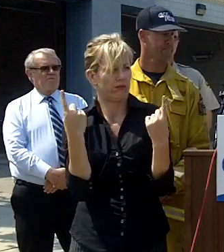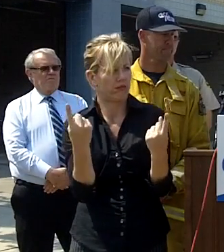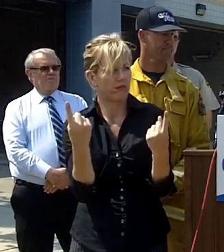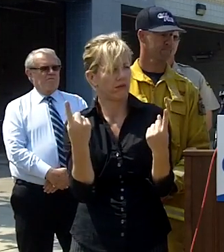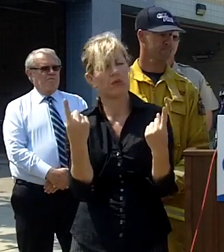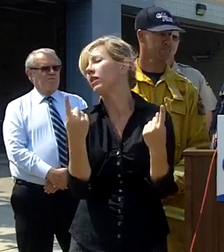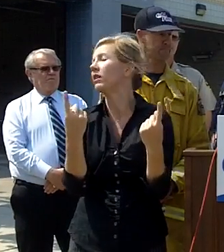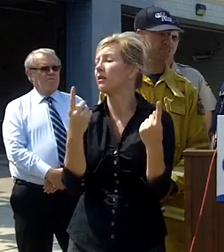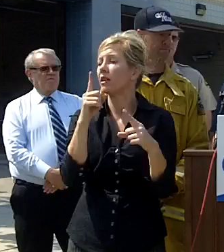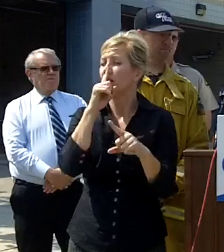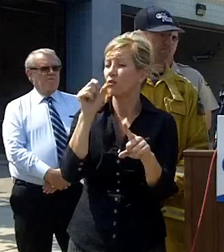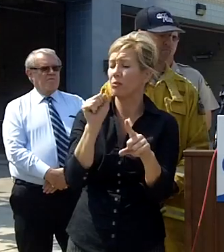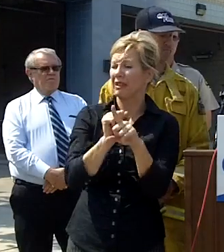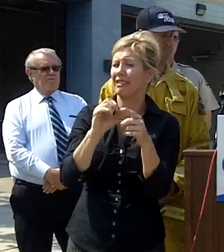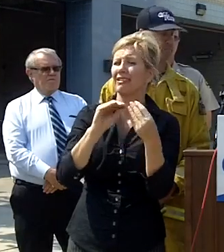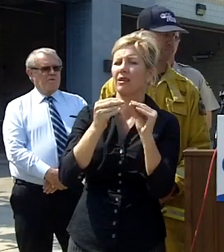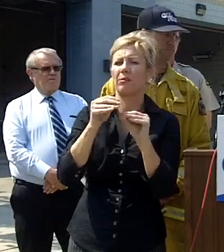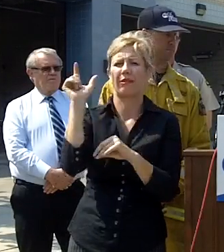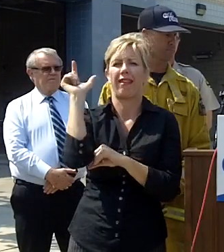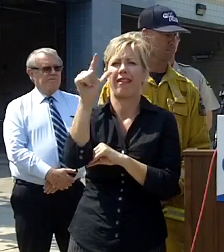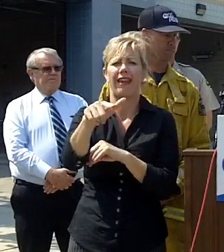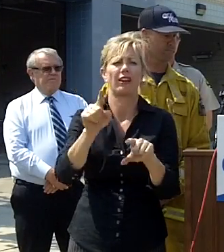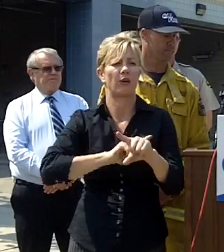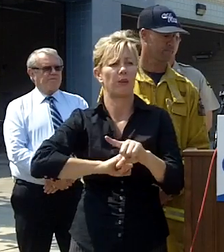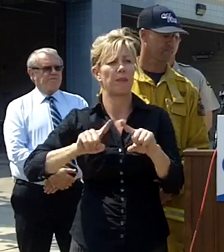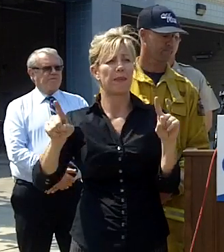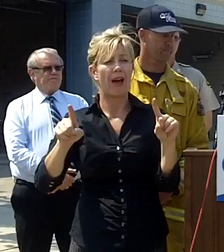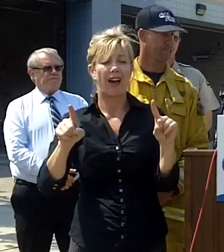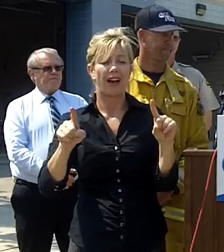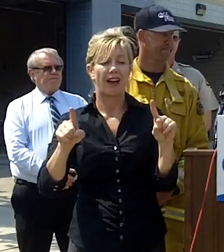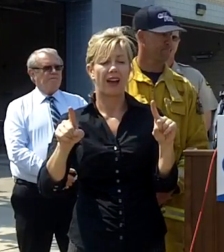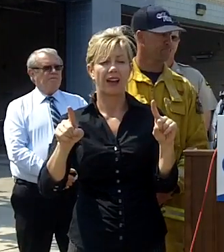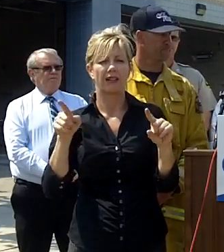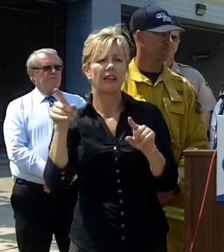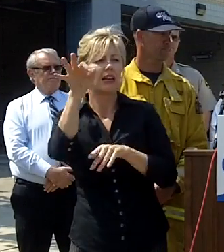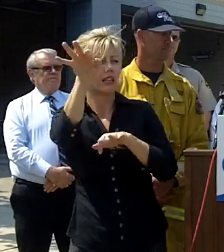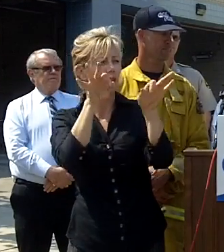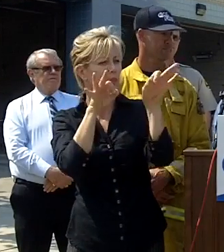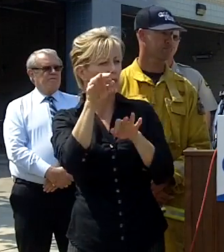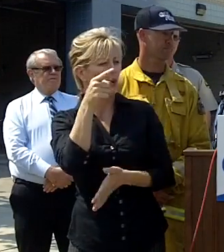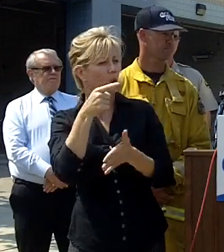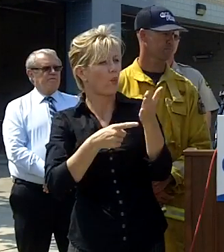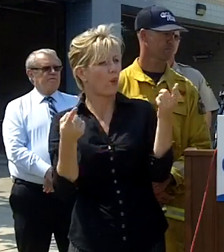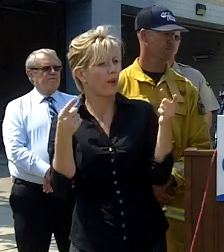come later but nickel give you some perspective on what's happening on the boots on the ground